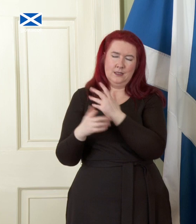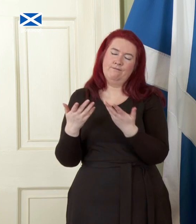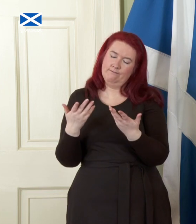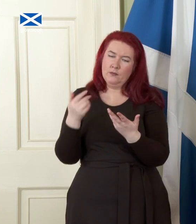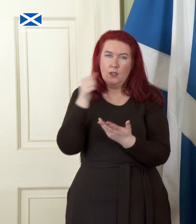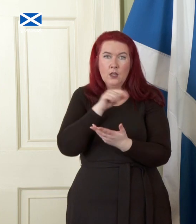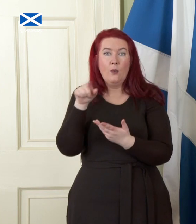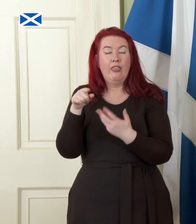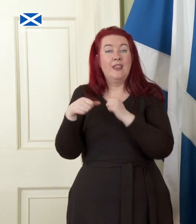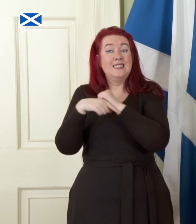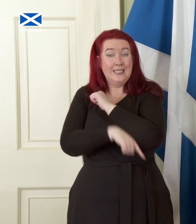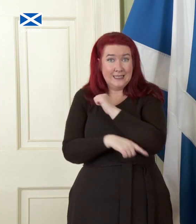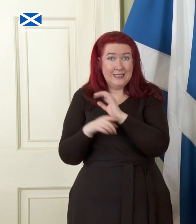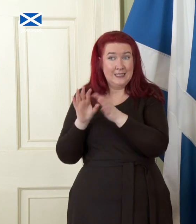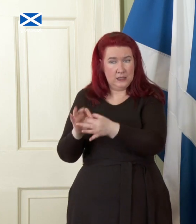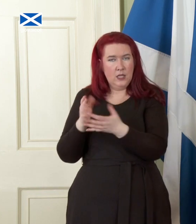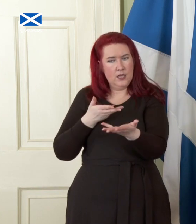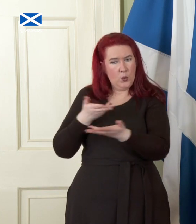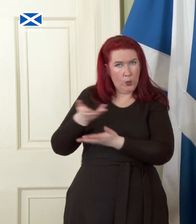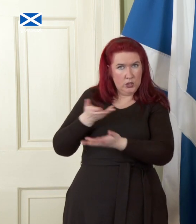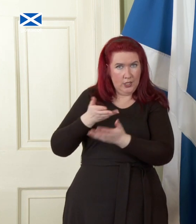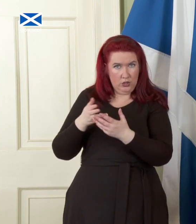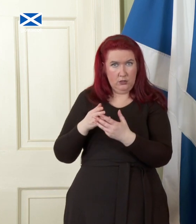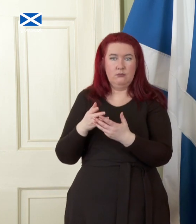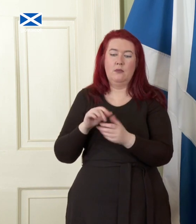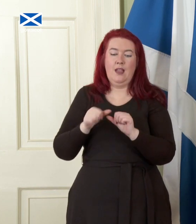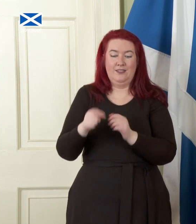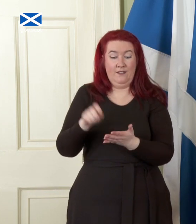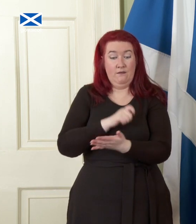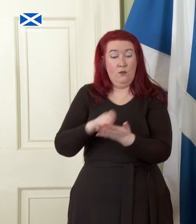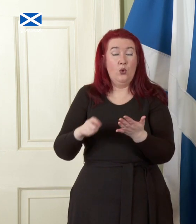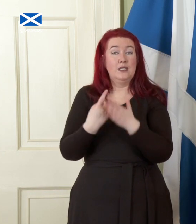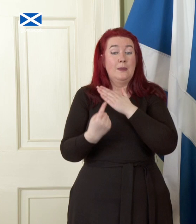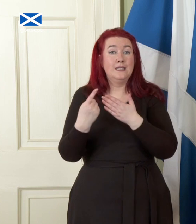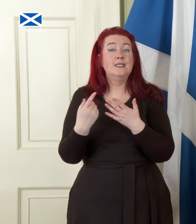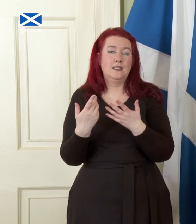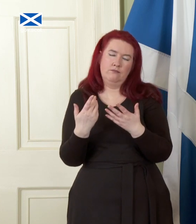it will also be determined by negotiations that follow a vote for independence. As was